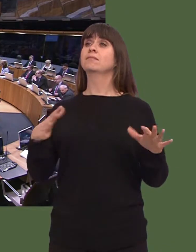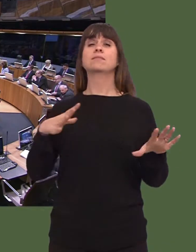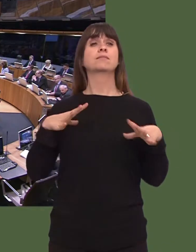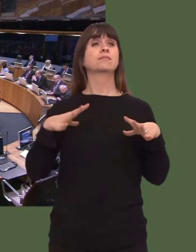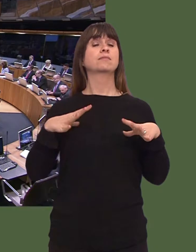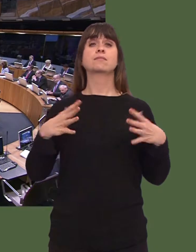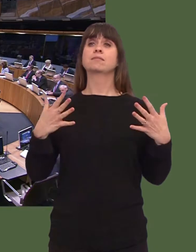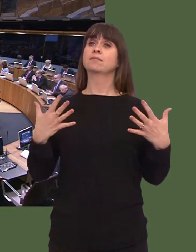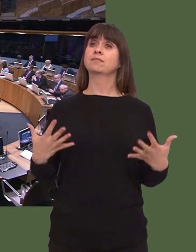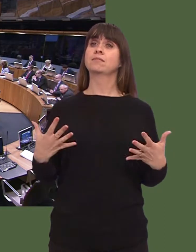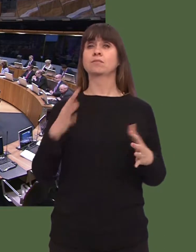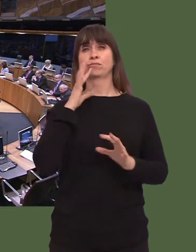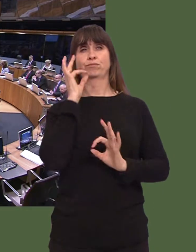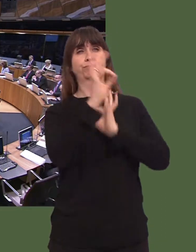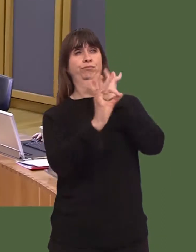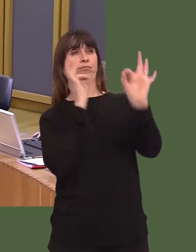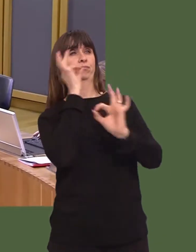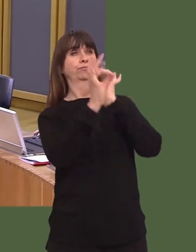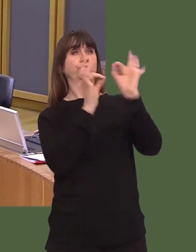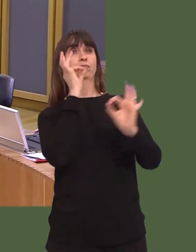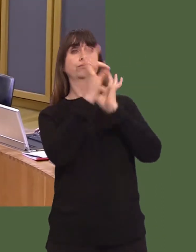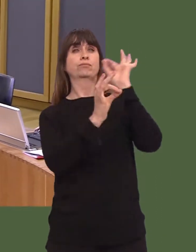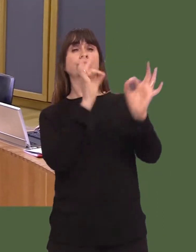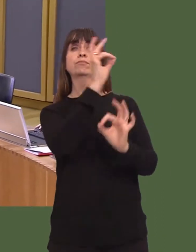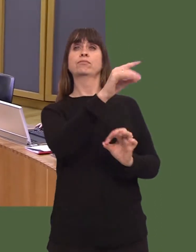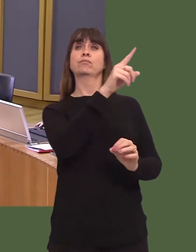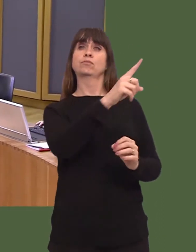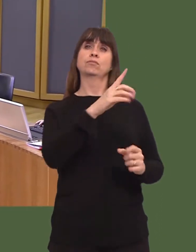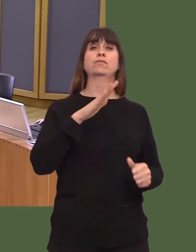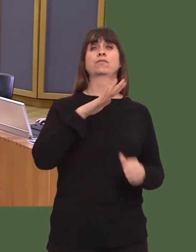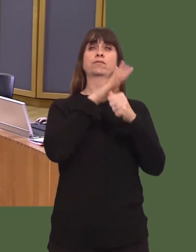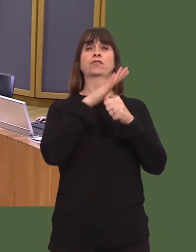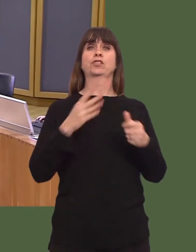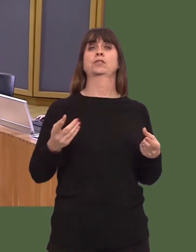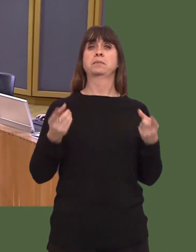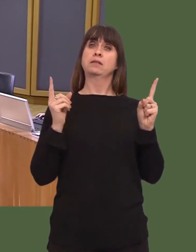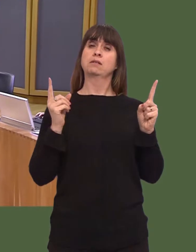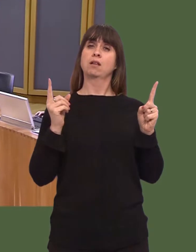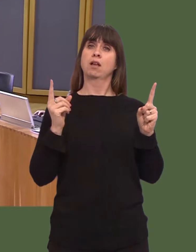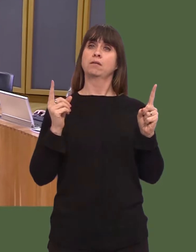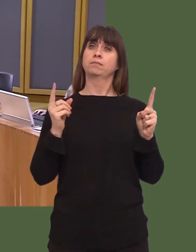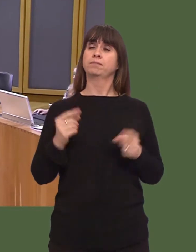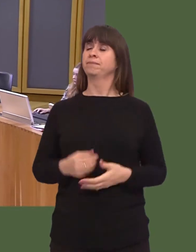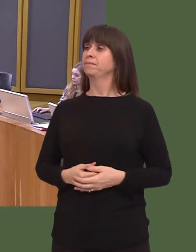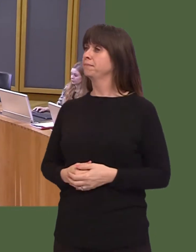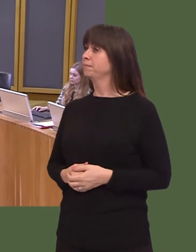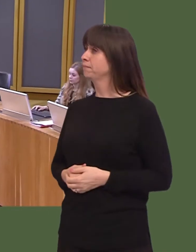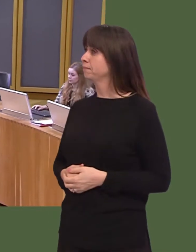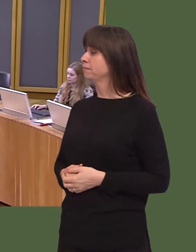our agenda this afternoon is questions to the First Minister, and the first question is from Paul Davies. Paul Davies: 1.